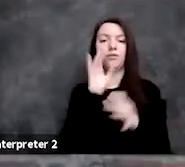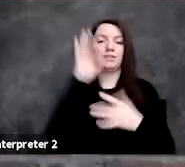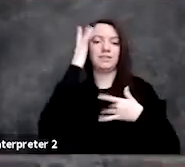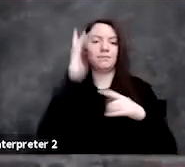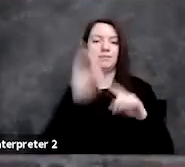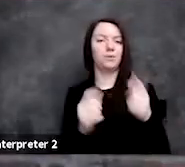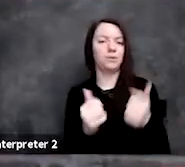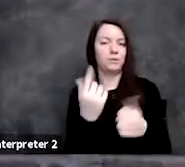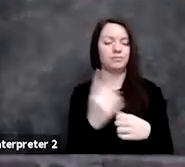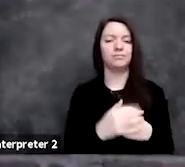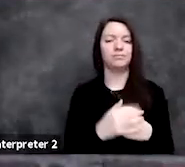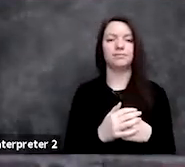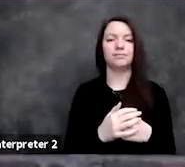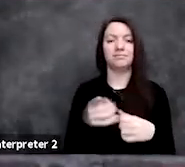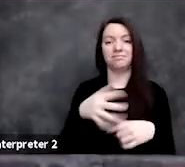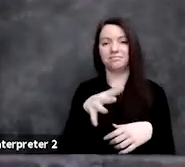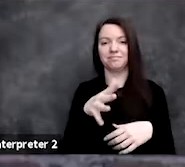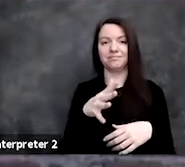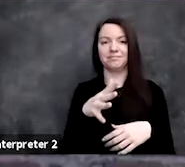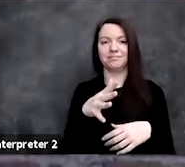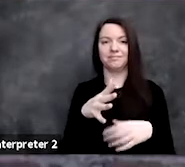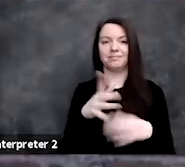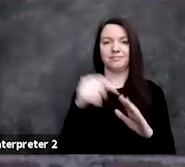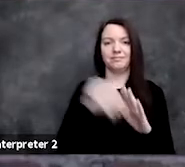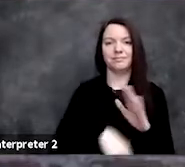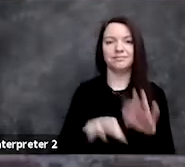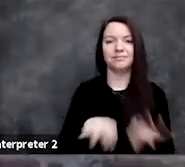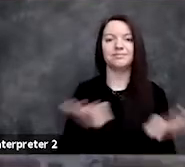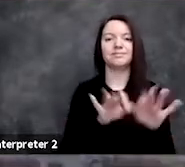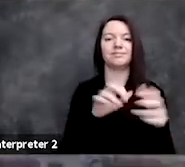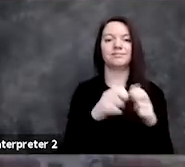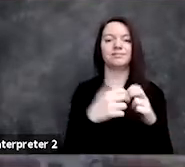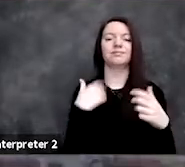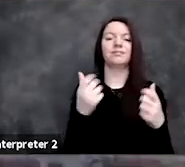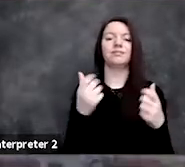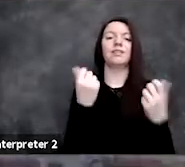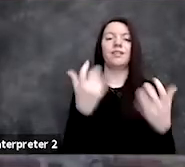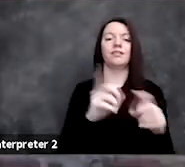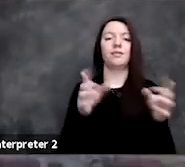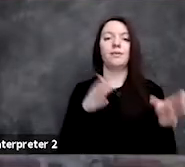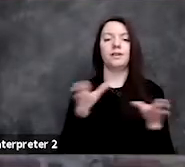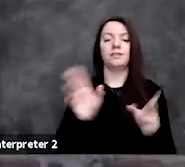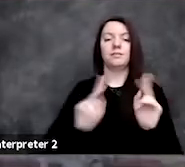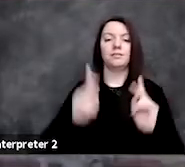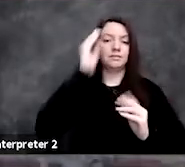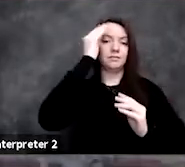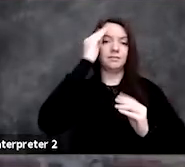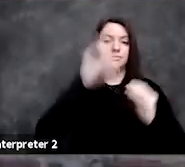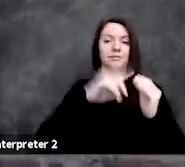And this is kind of a fundamental problem and there's a lot of different ways that people have thought about this before,